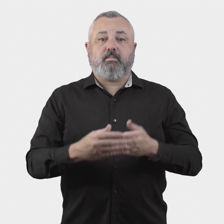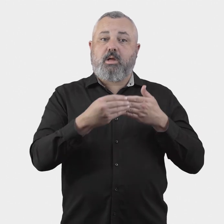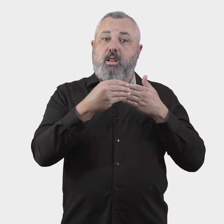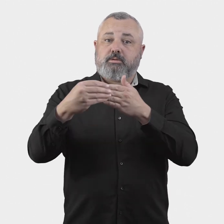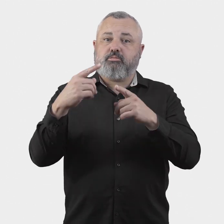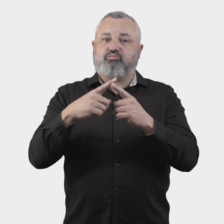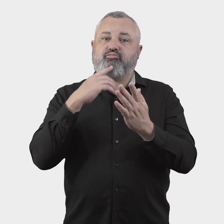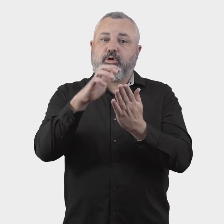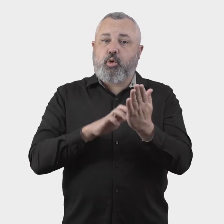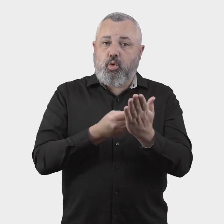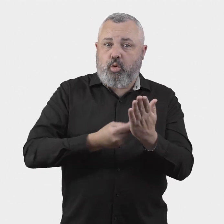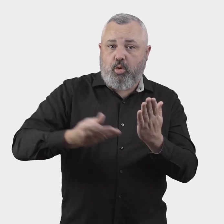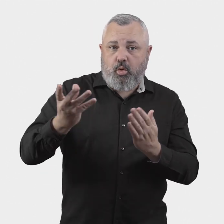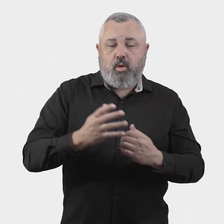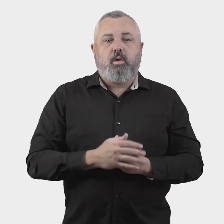Guidance and reporting